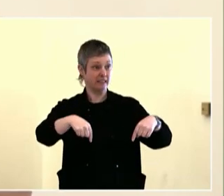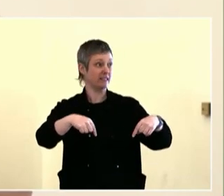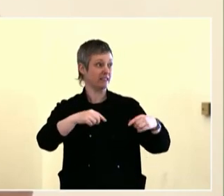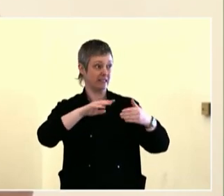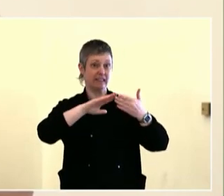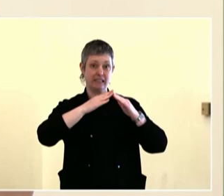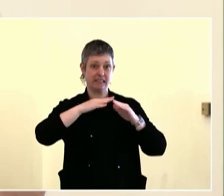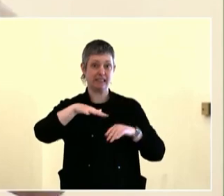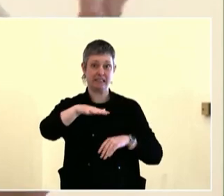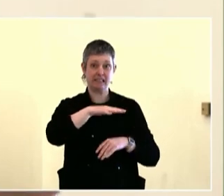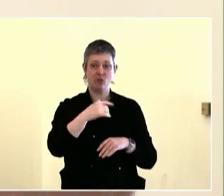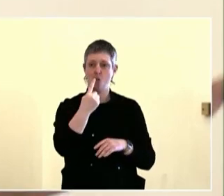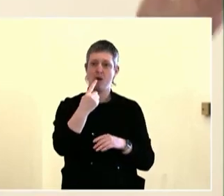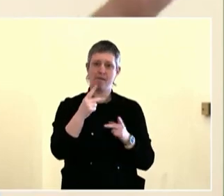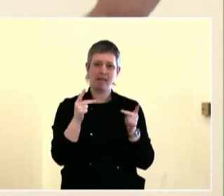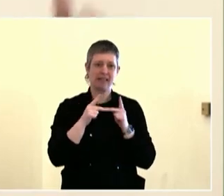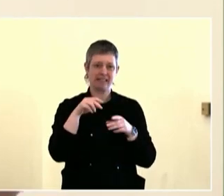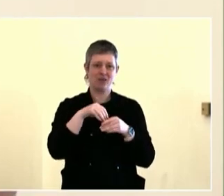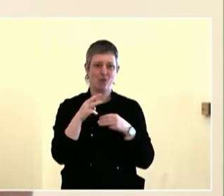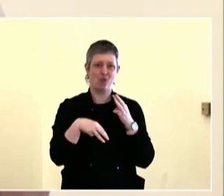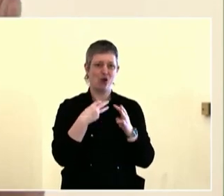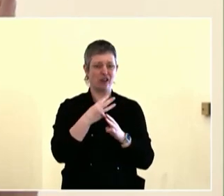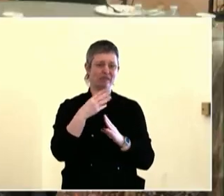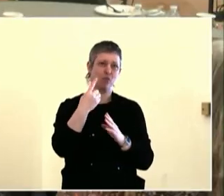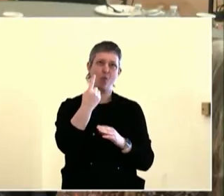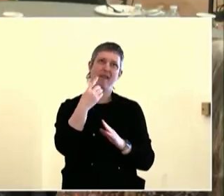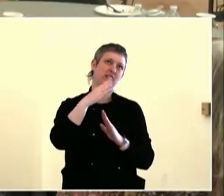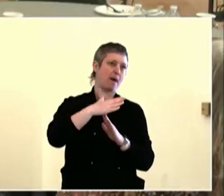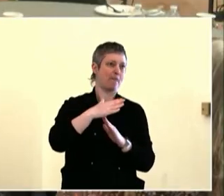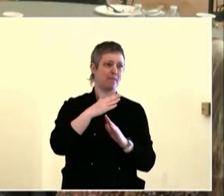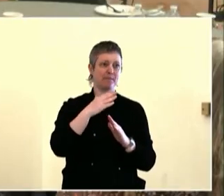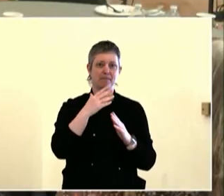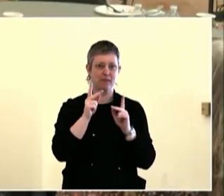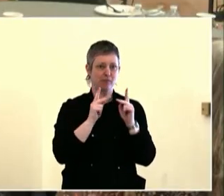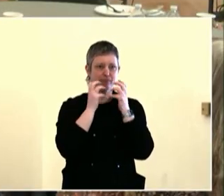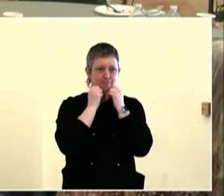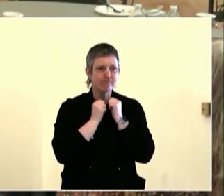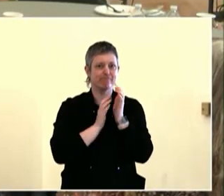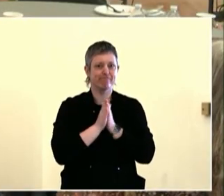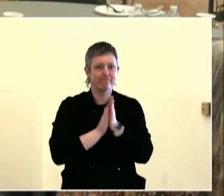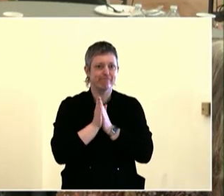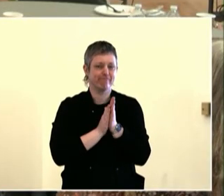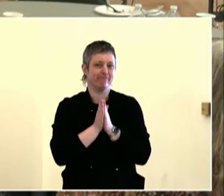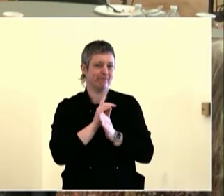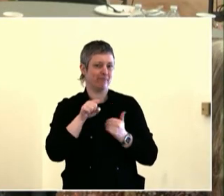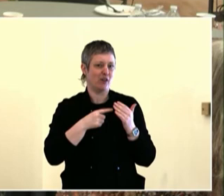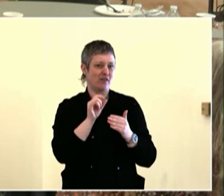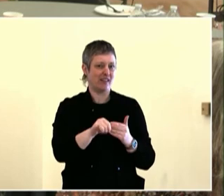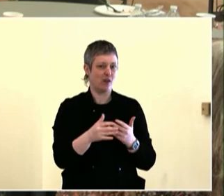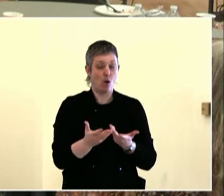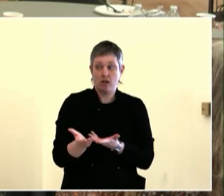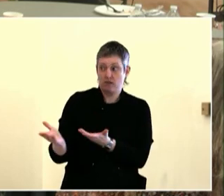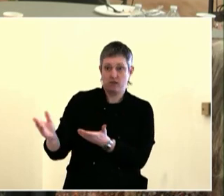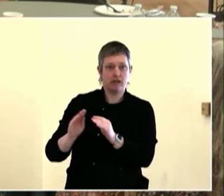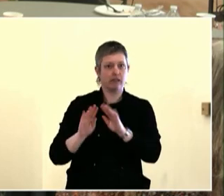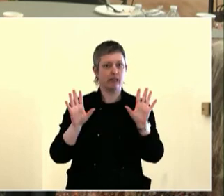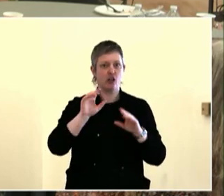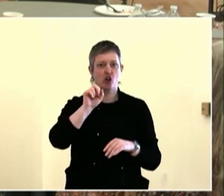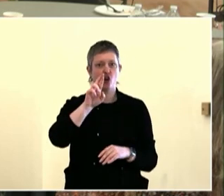Okay. We -- what we came up with was the idea of fashioning a council